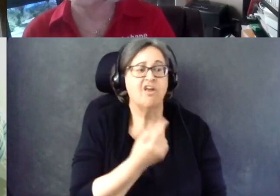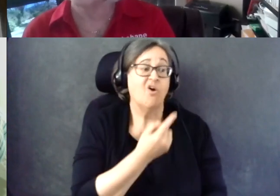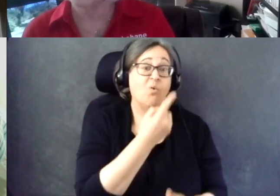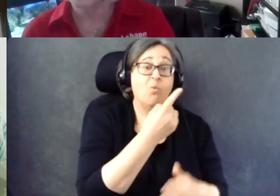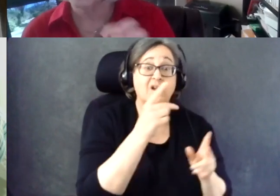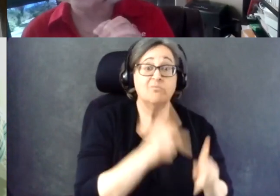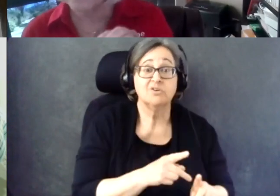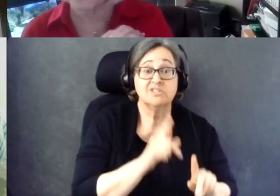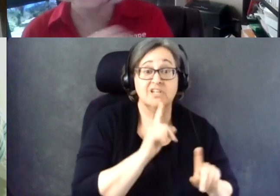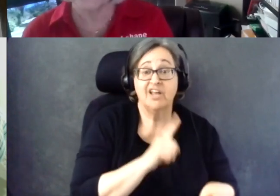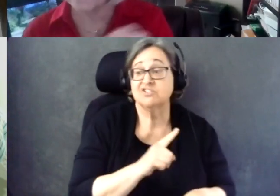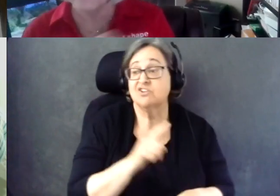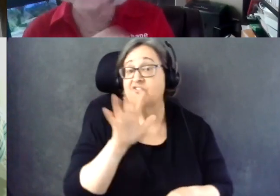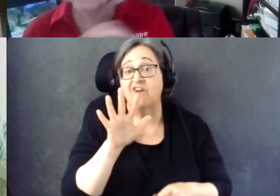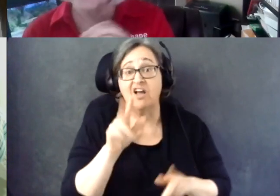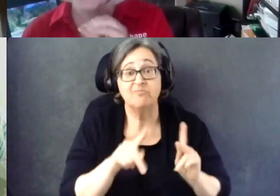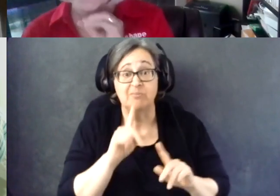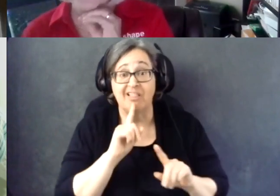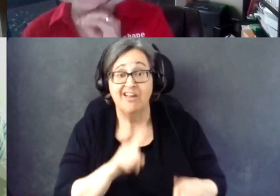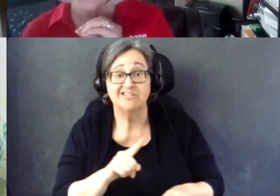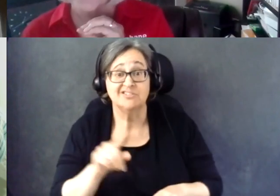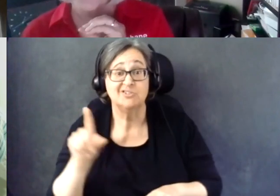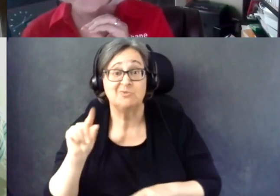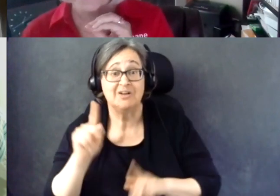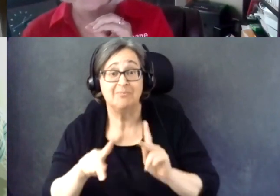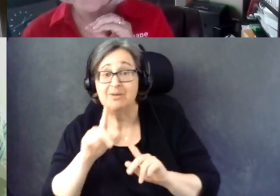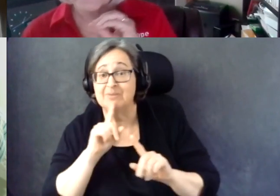You're not going to get much information from that.